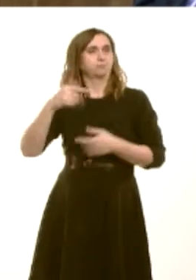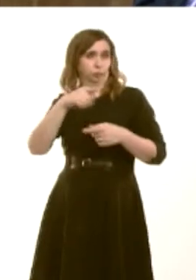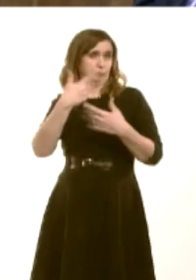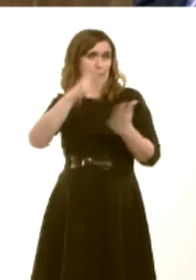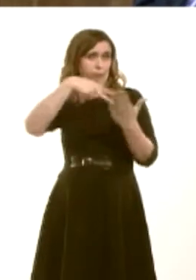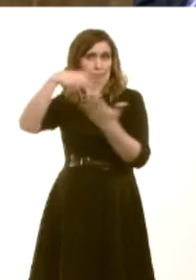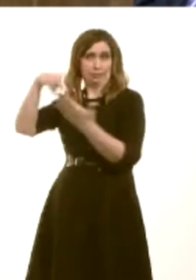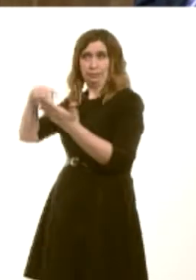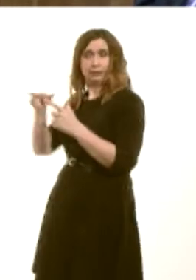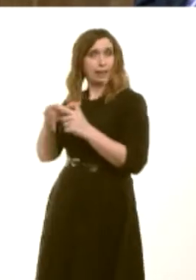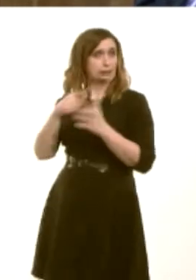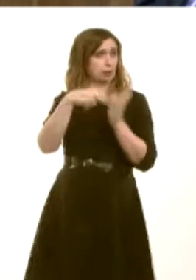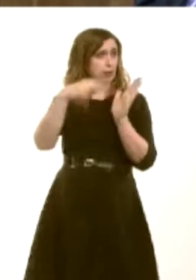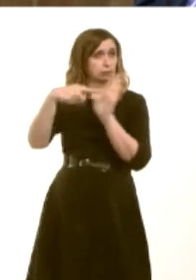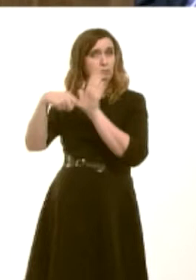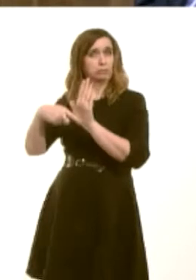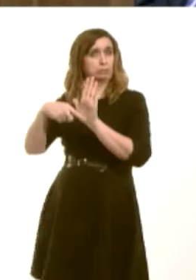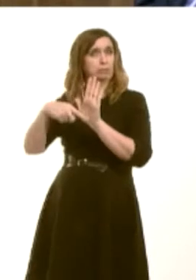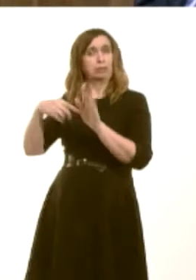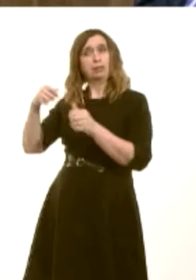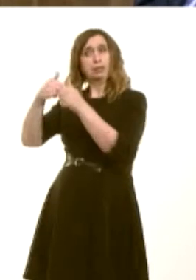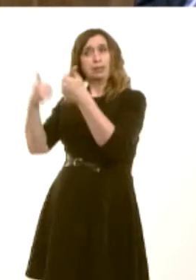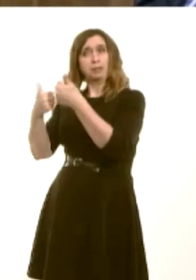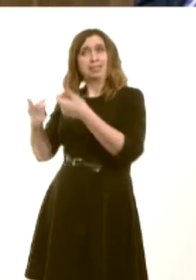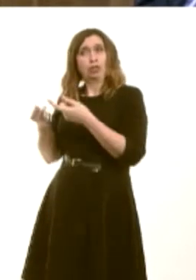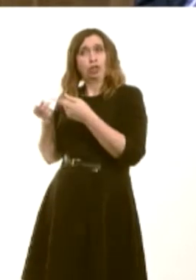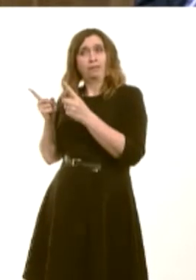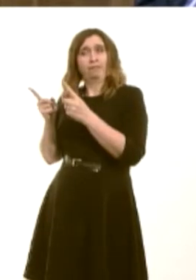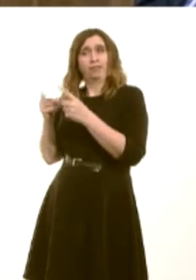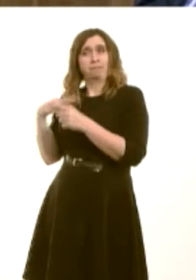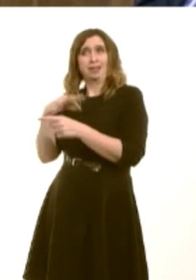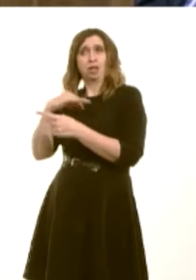seenóa short report from the deputy chief medical officer and the chief nursing officerówhich